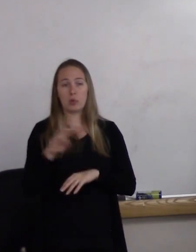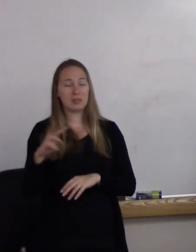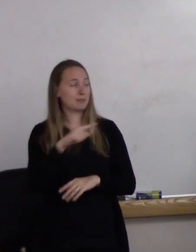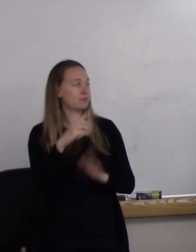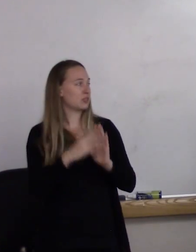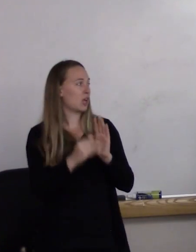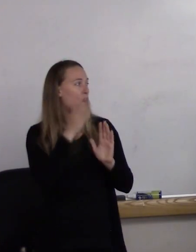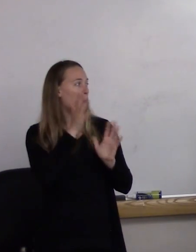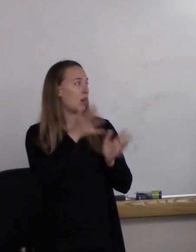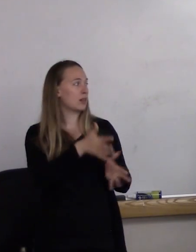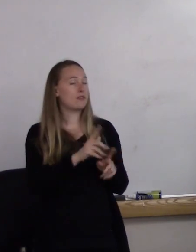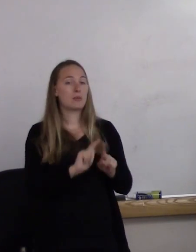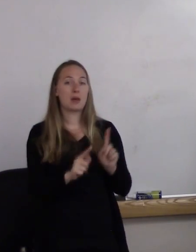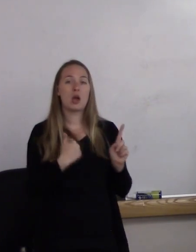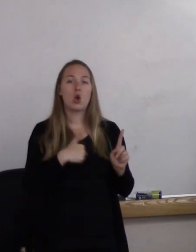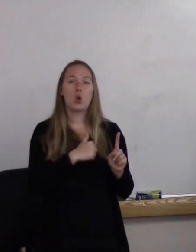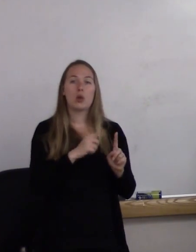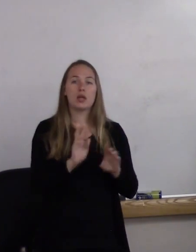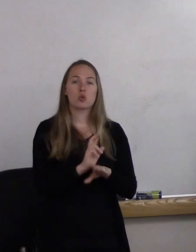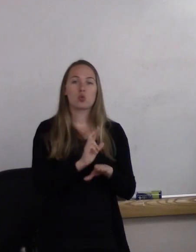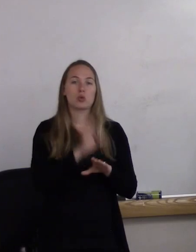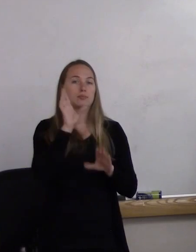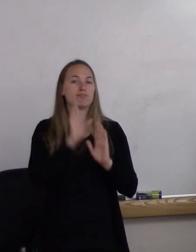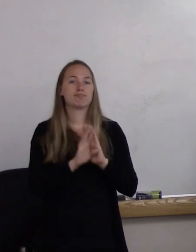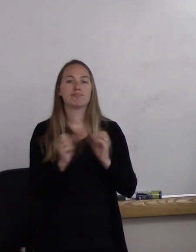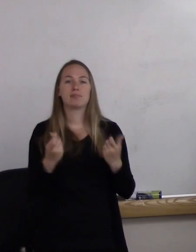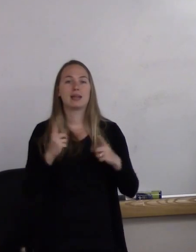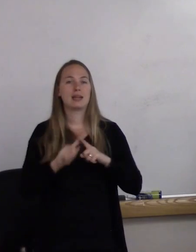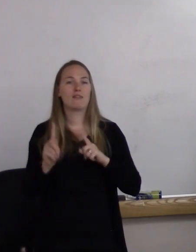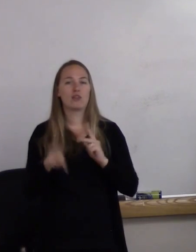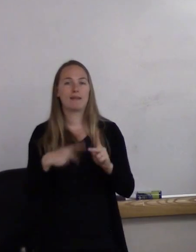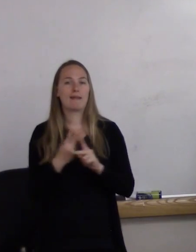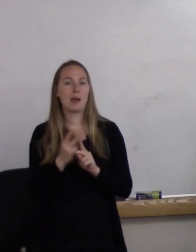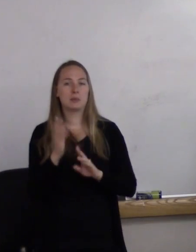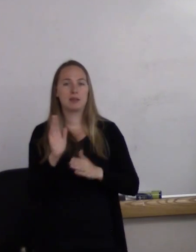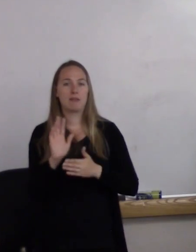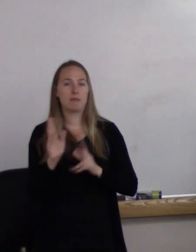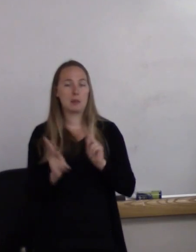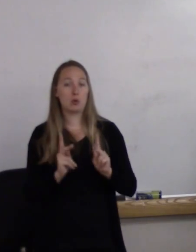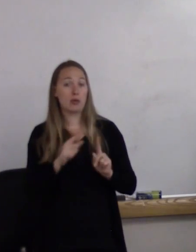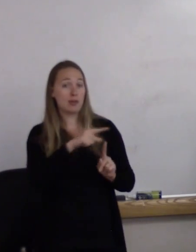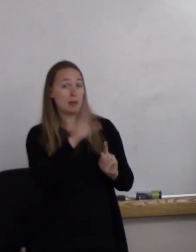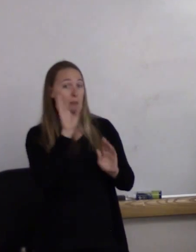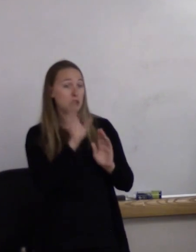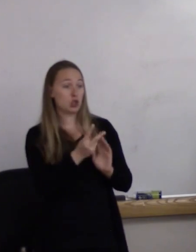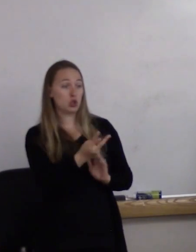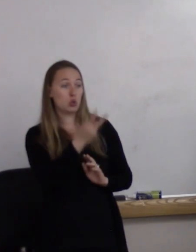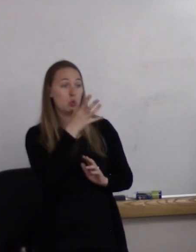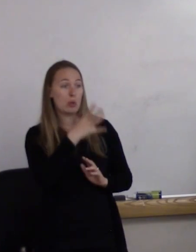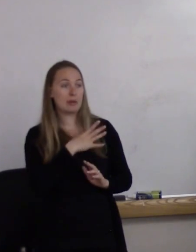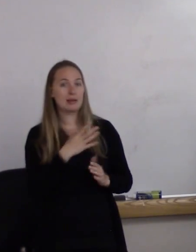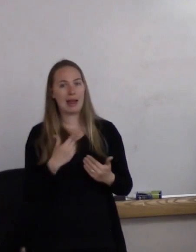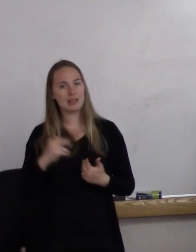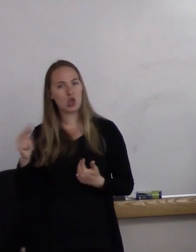but we use images of all kinds of different people. In fact, this image of two women has a third woman in it